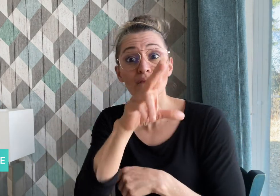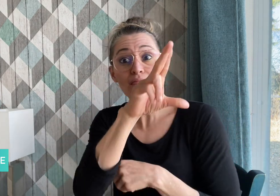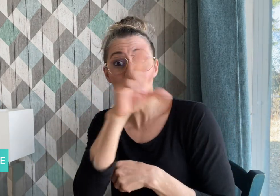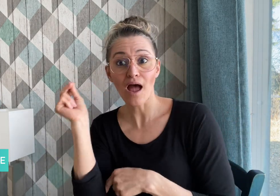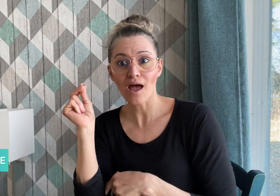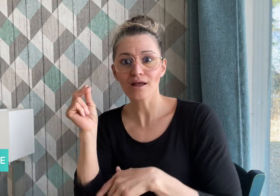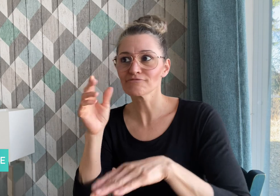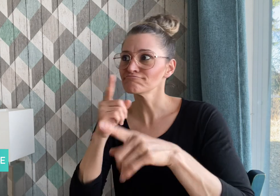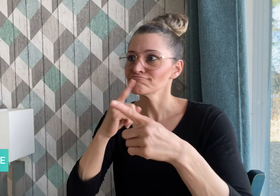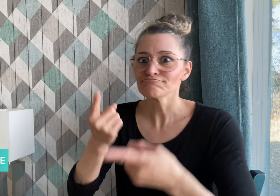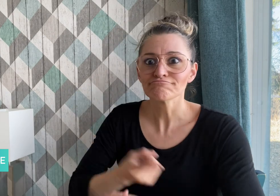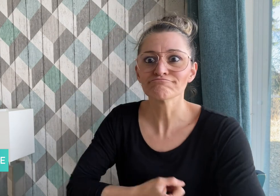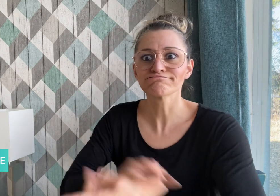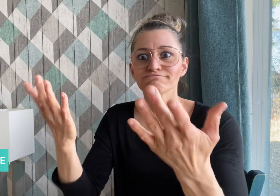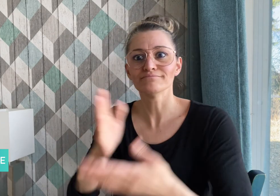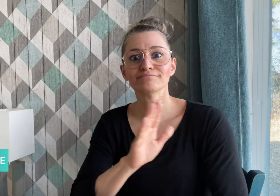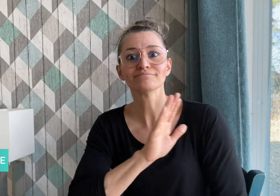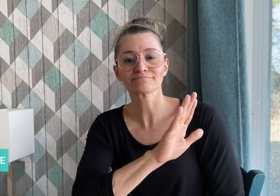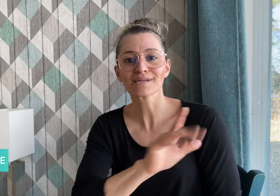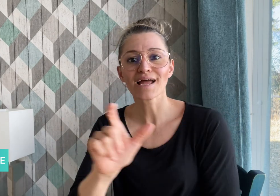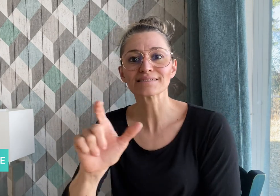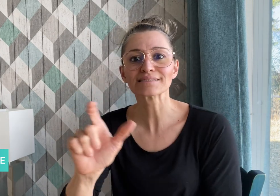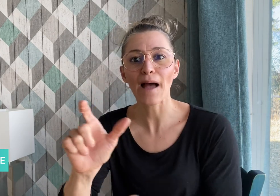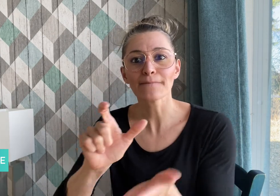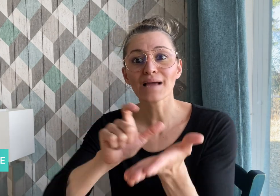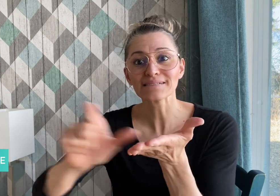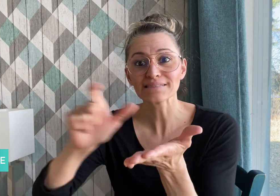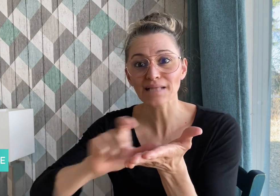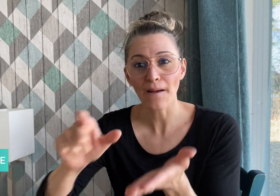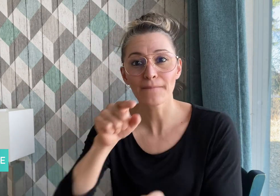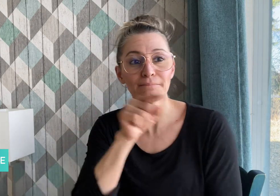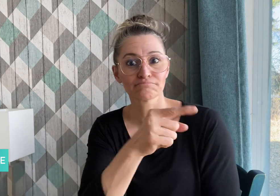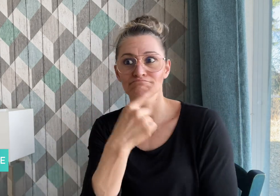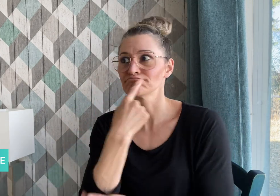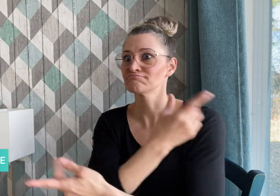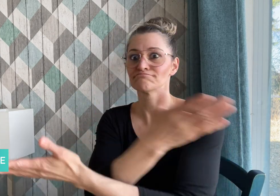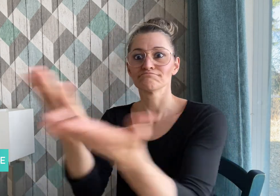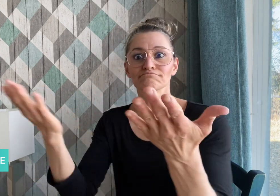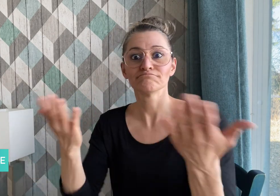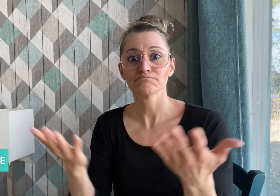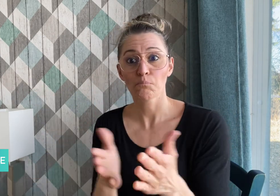Nyle DiMarco announced on his Instagram that